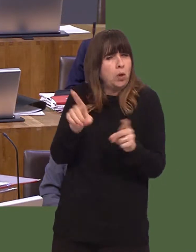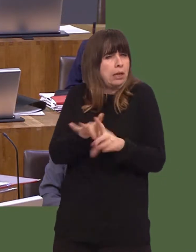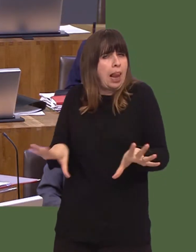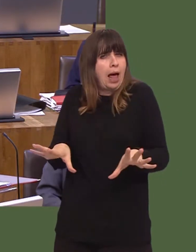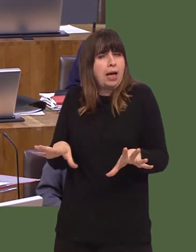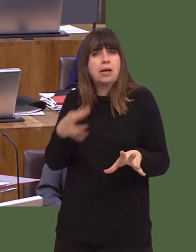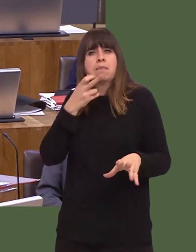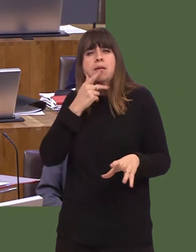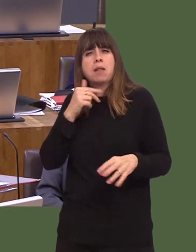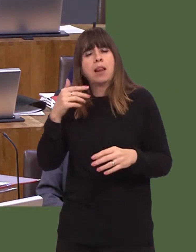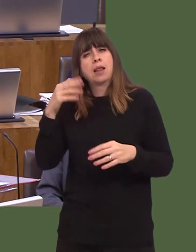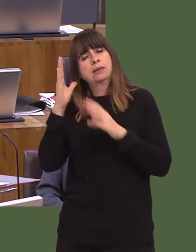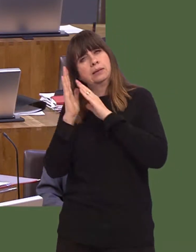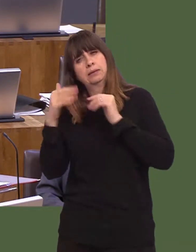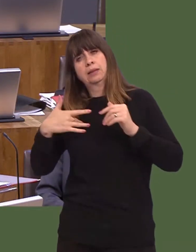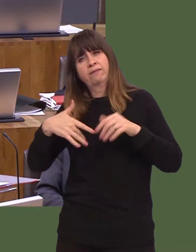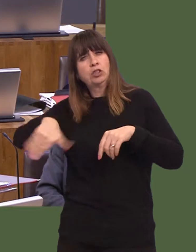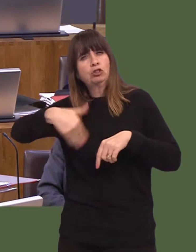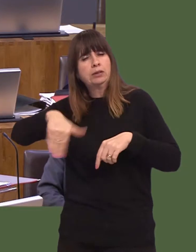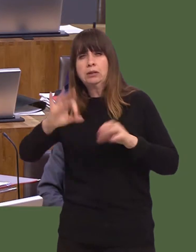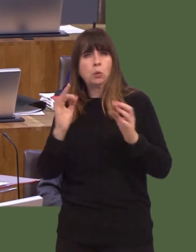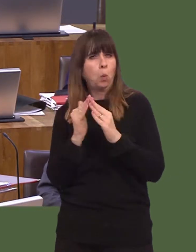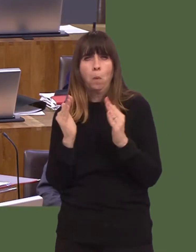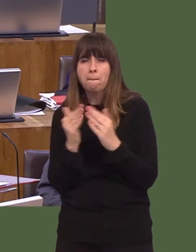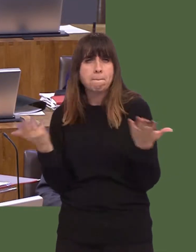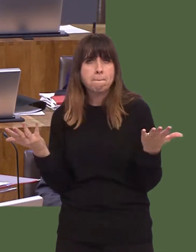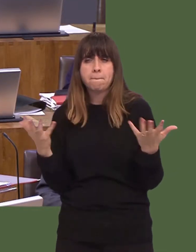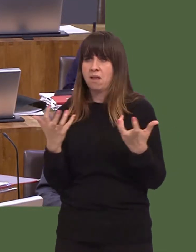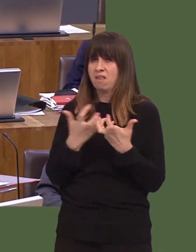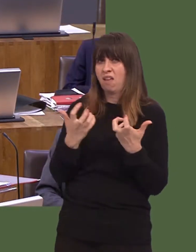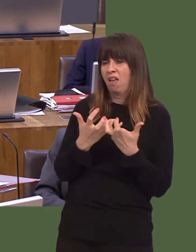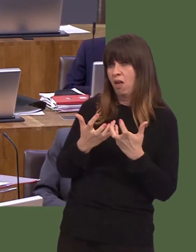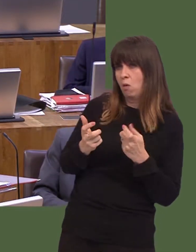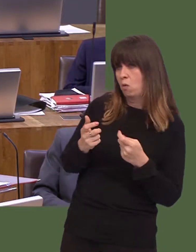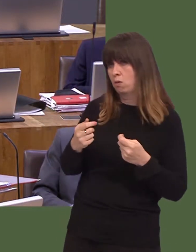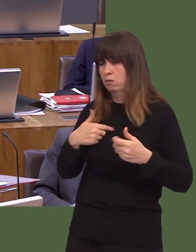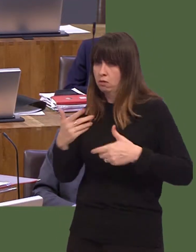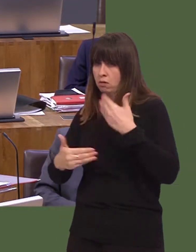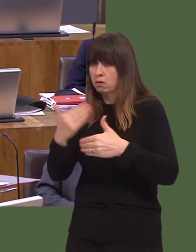and I can say that alternative monitoring systems are being explored in order to assist